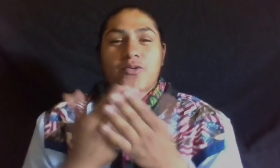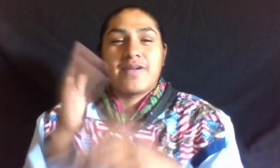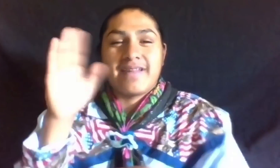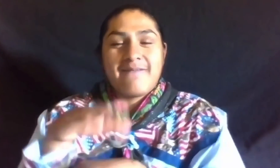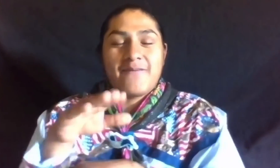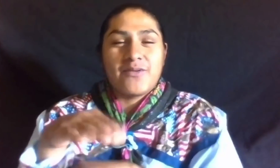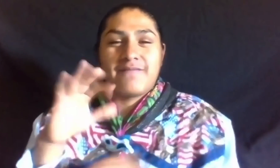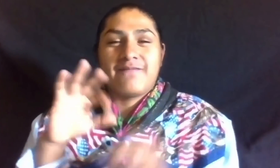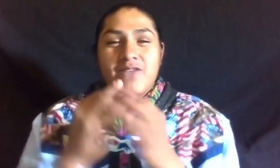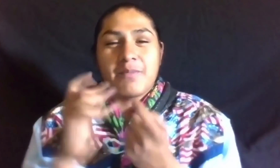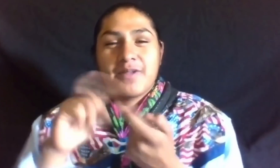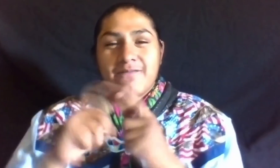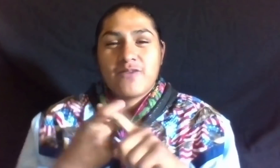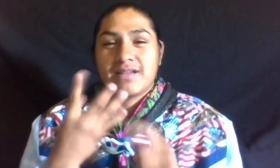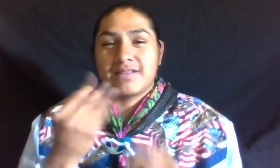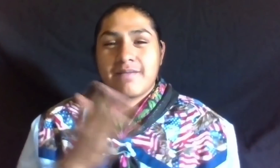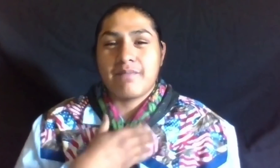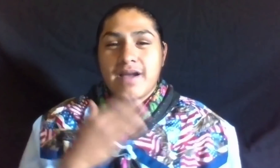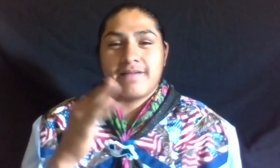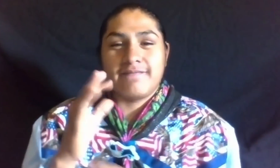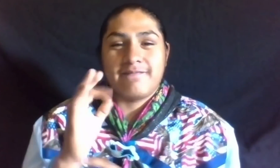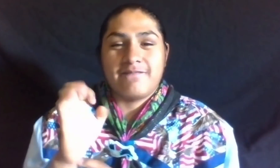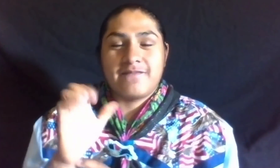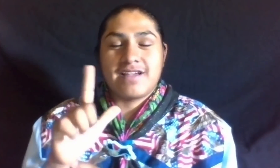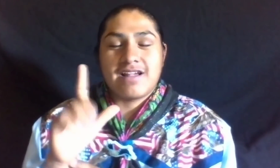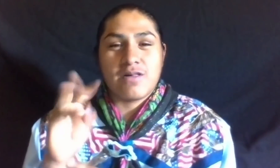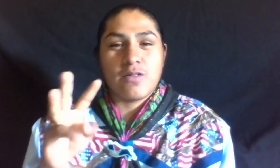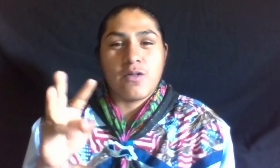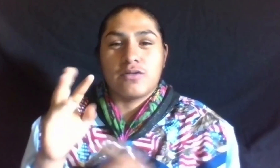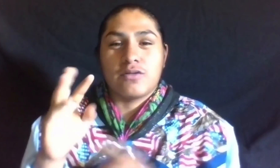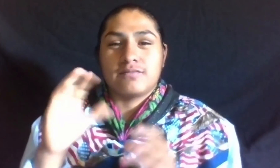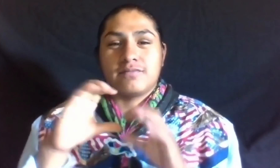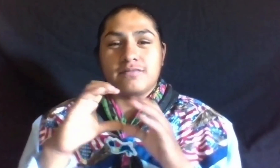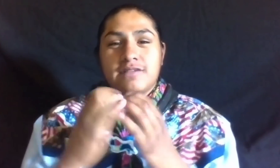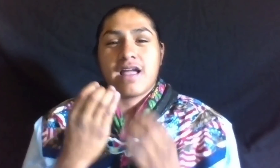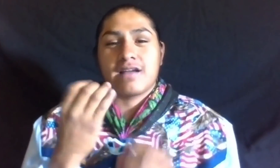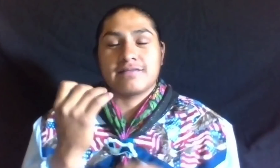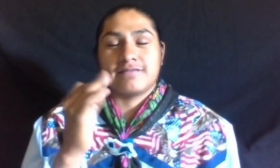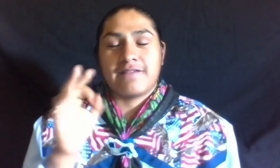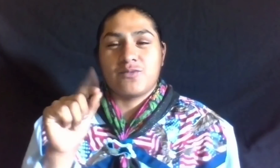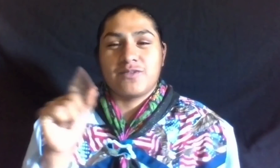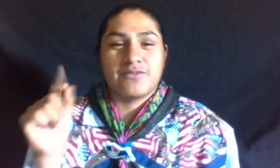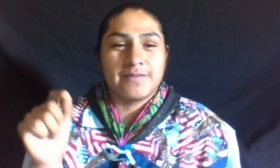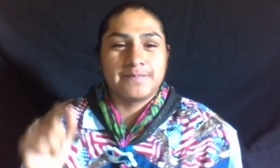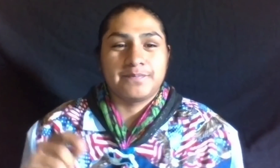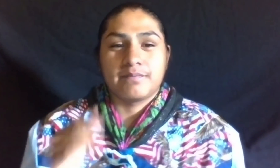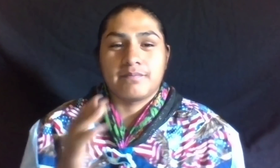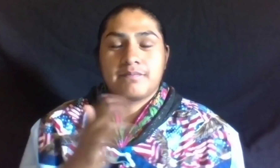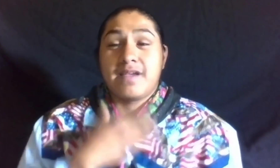GOOD AFTERNOON FAMILY, FRIENDS, AND MY FELLOW 2020 CLASSMATES.